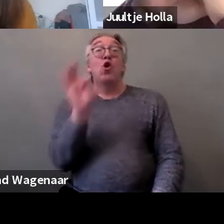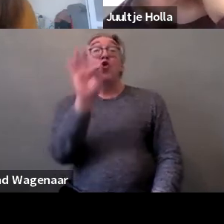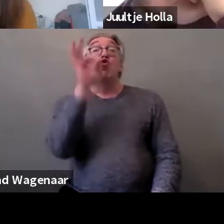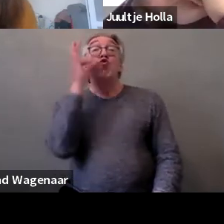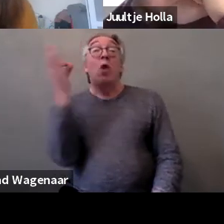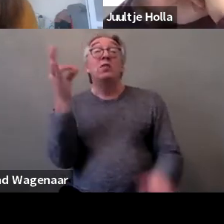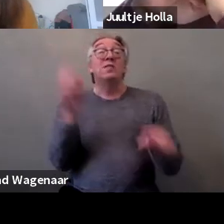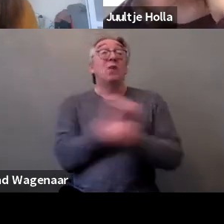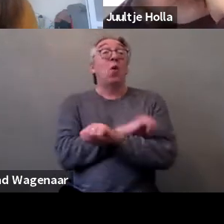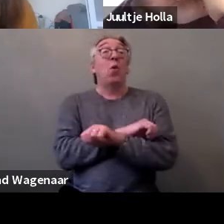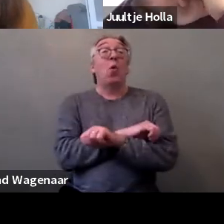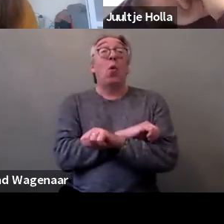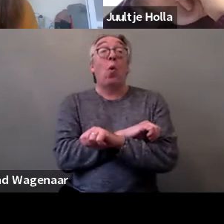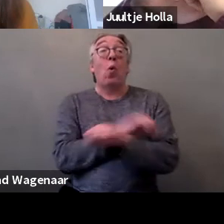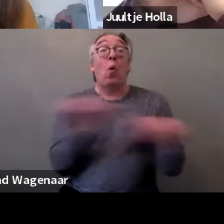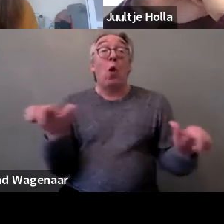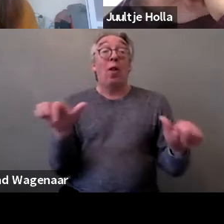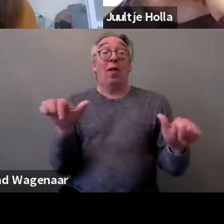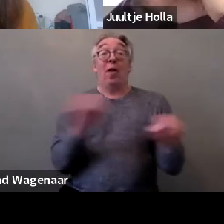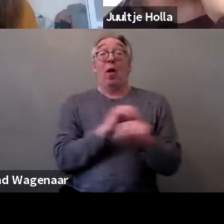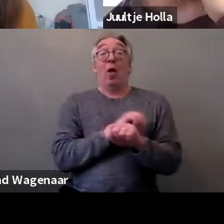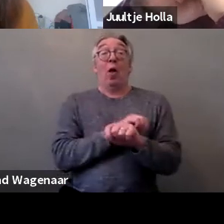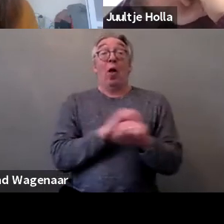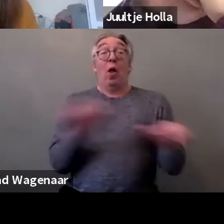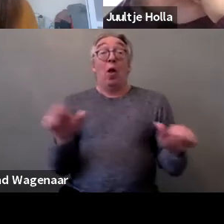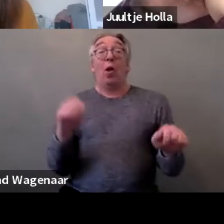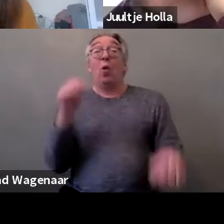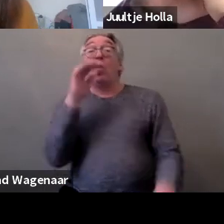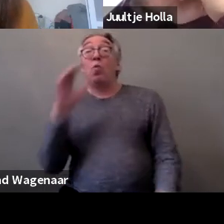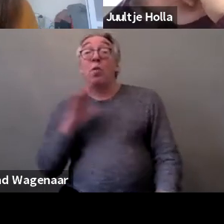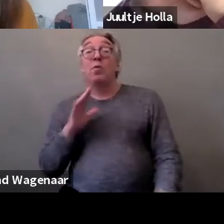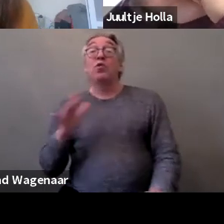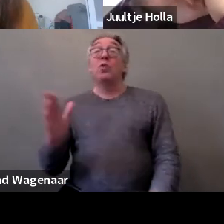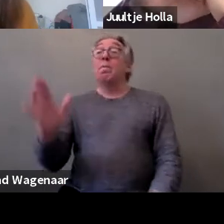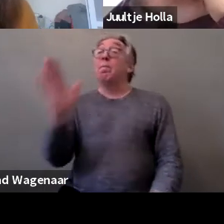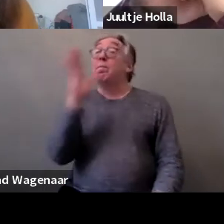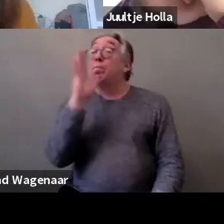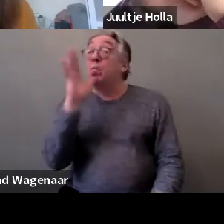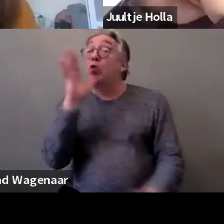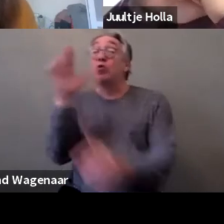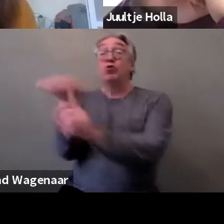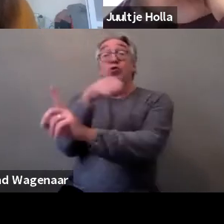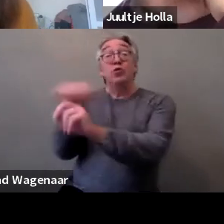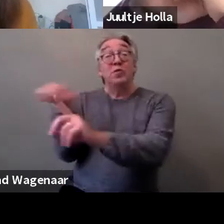And how come all Convention including the UN Convention on the Rights of Persons with Disabilities